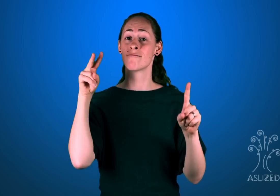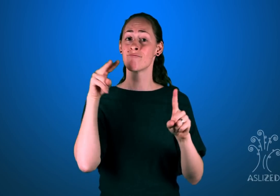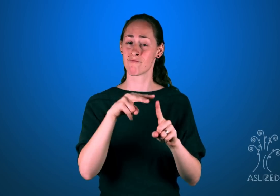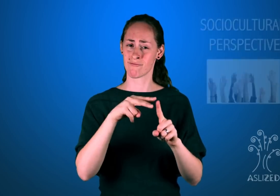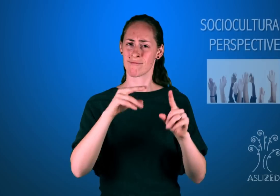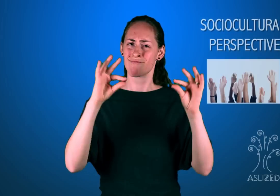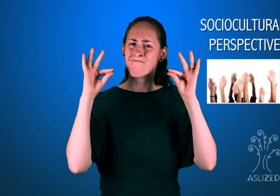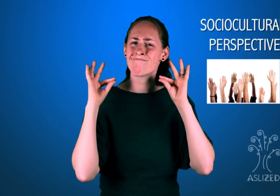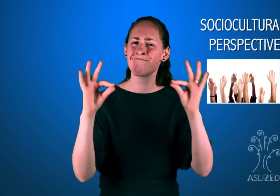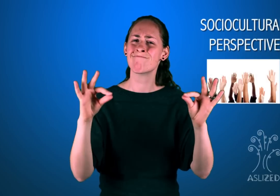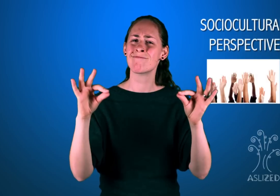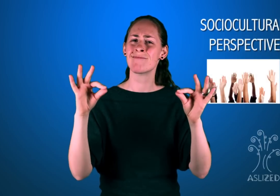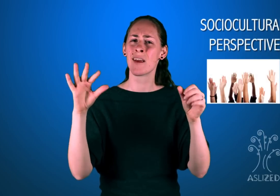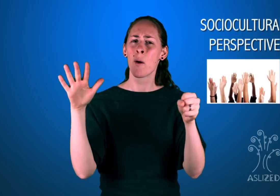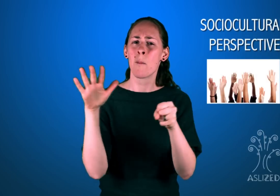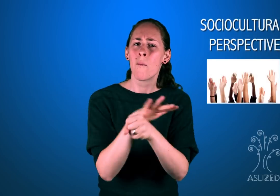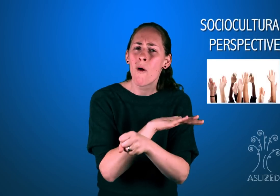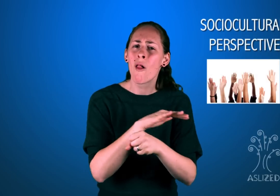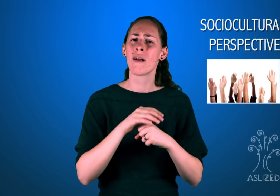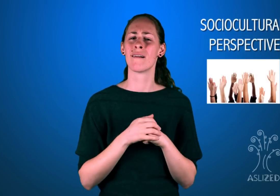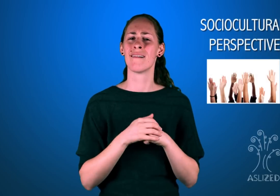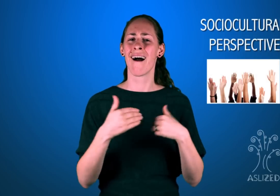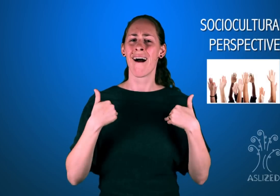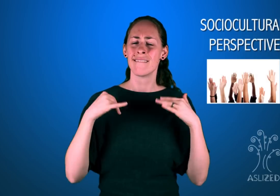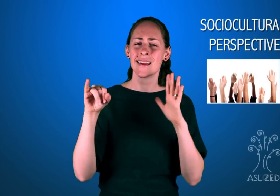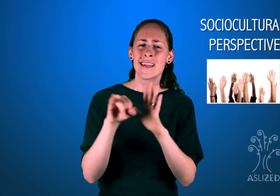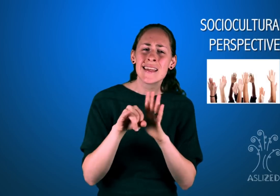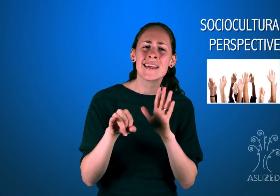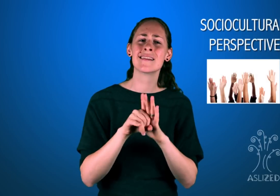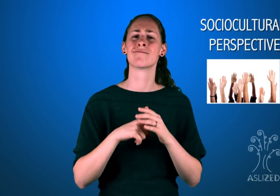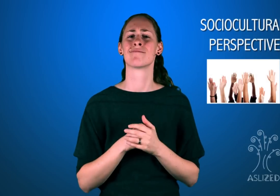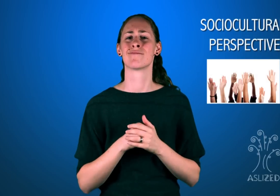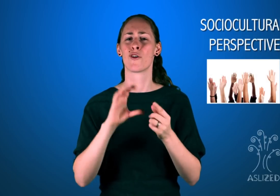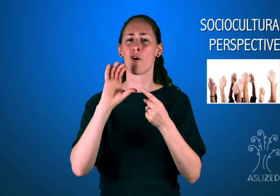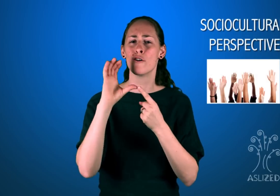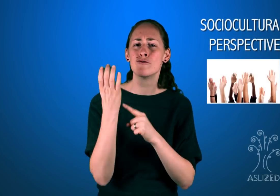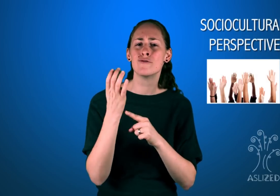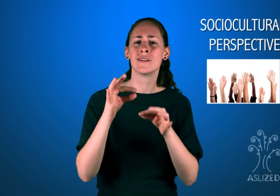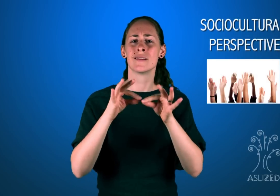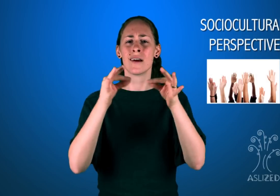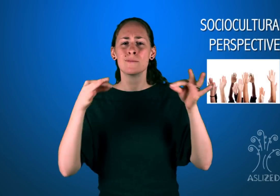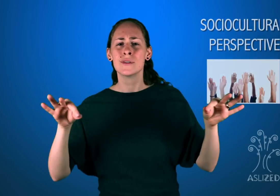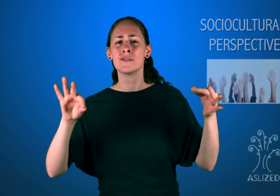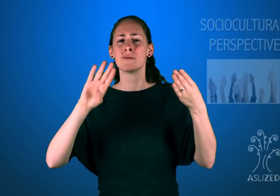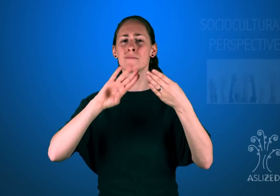sociocultural one, that views Deaf people as whole individuals with a unique identity, language, culture